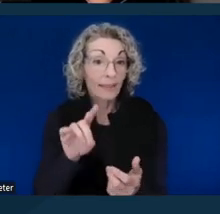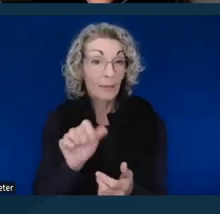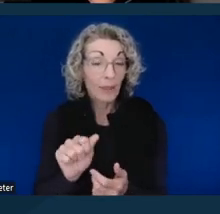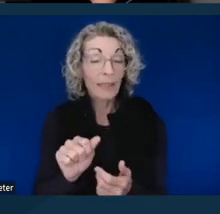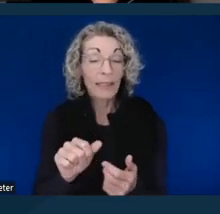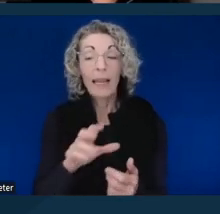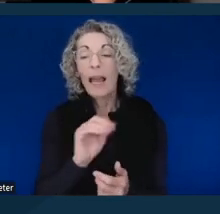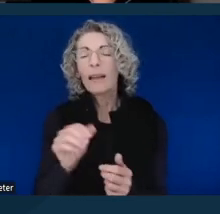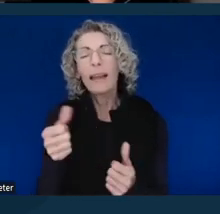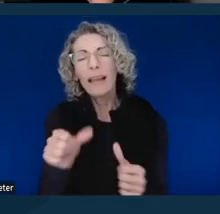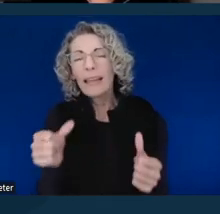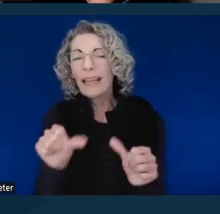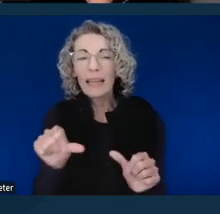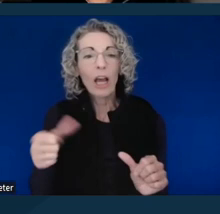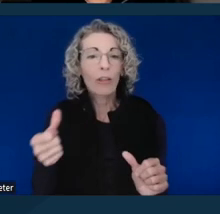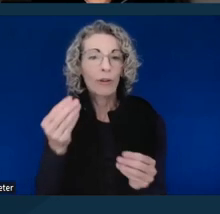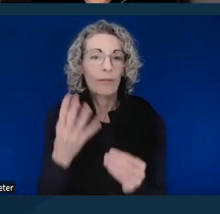about the request that you believe is important.